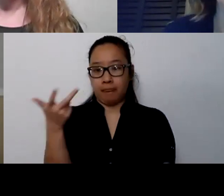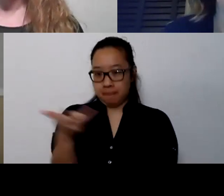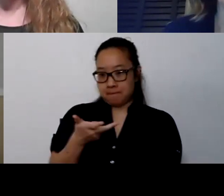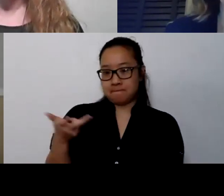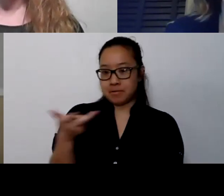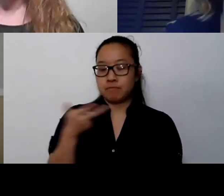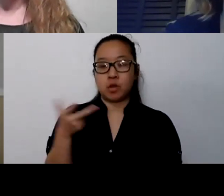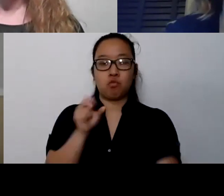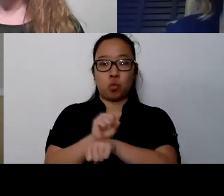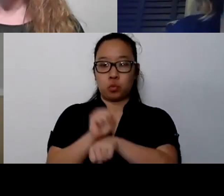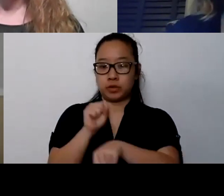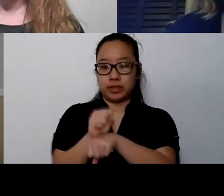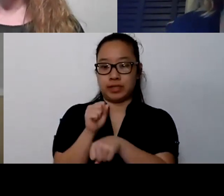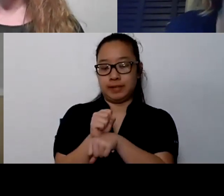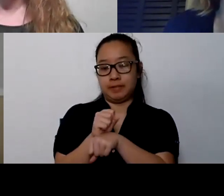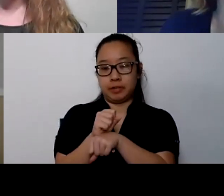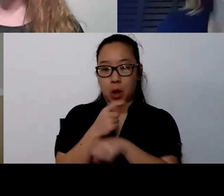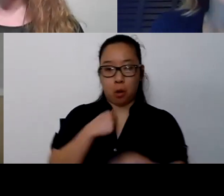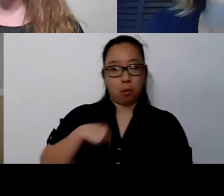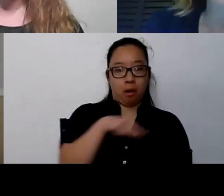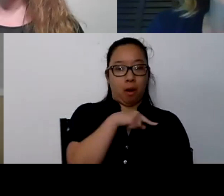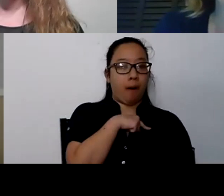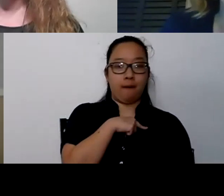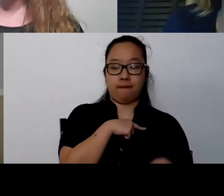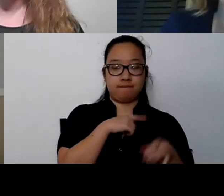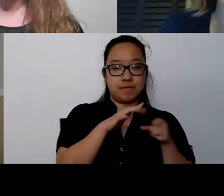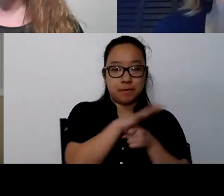in our respective fields and communities for a few years now.